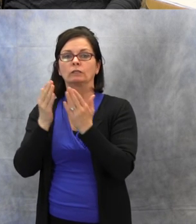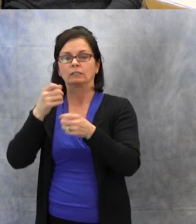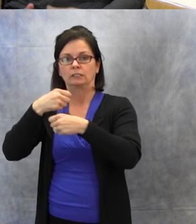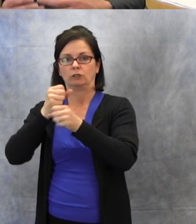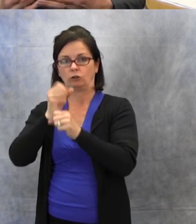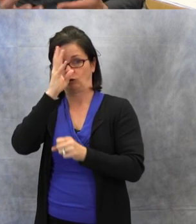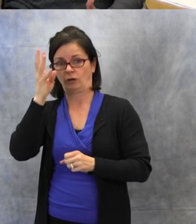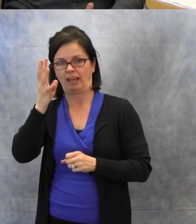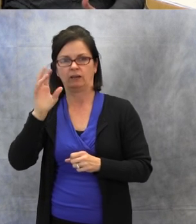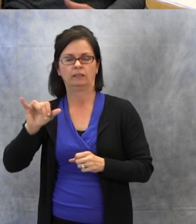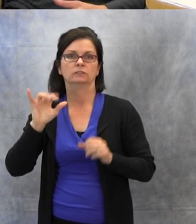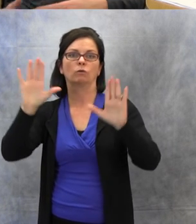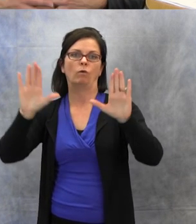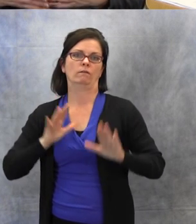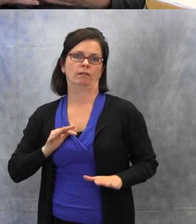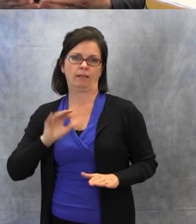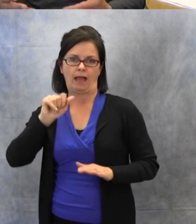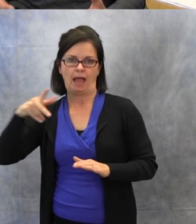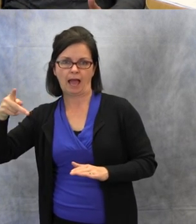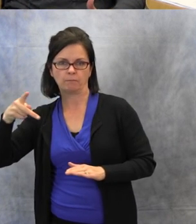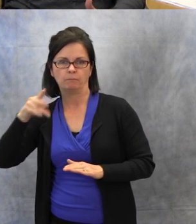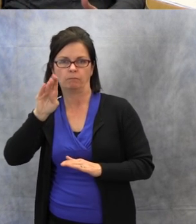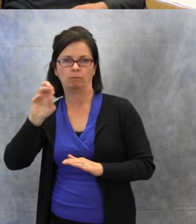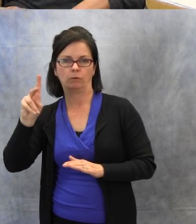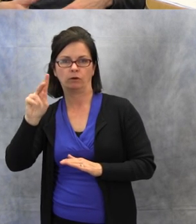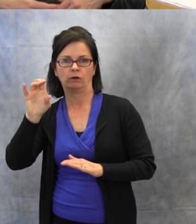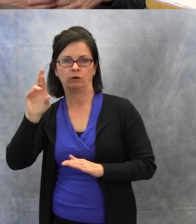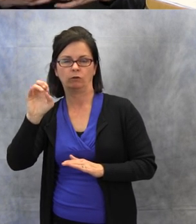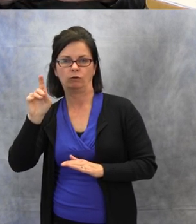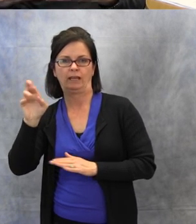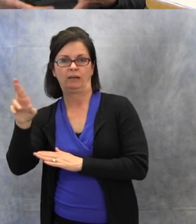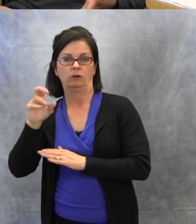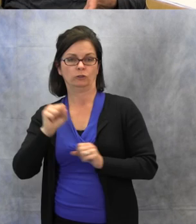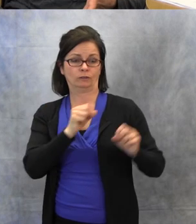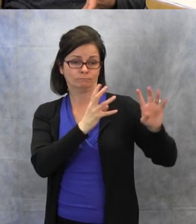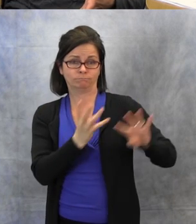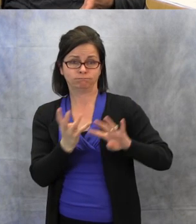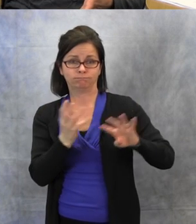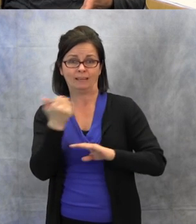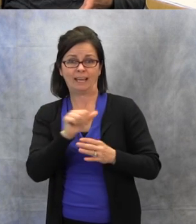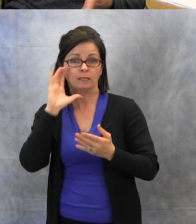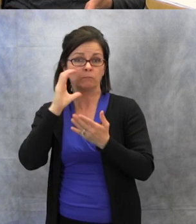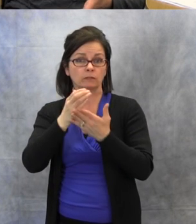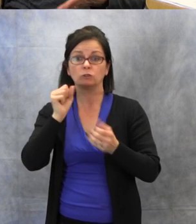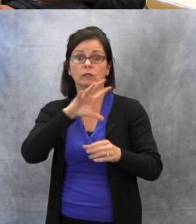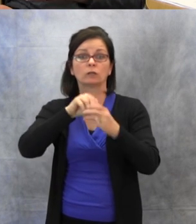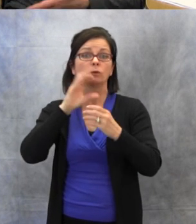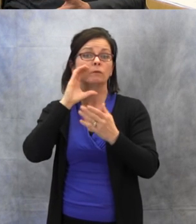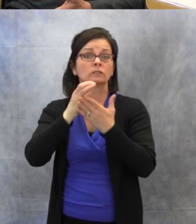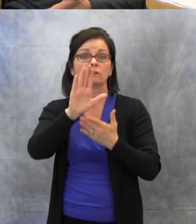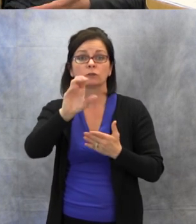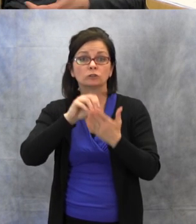of your students, things happening in your class, upload them to your iPad and then the students create